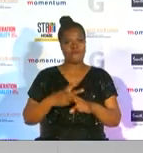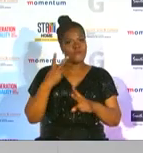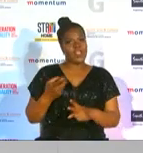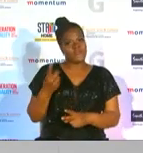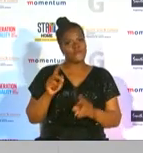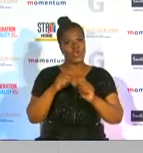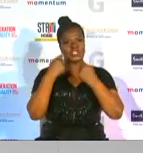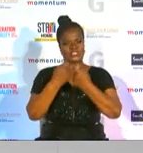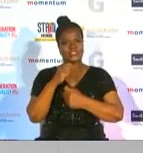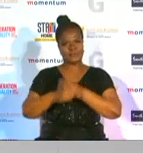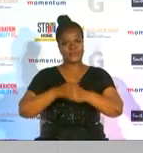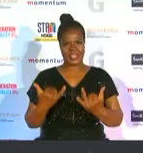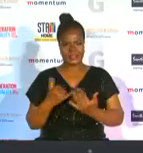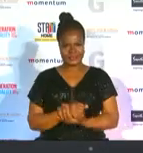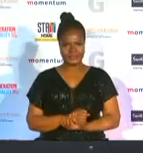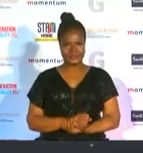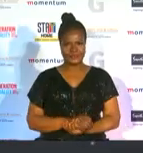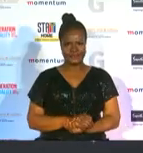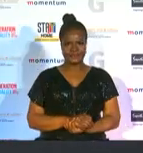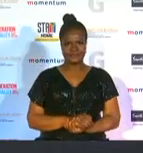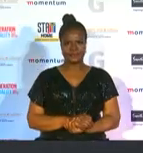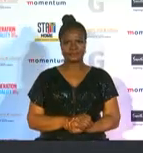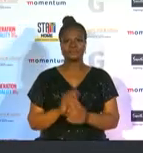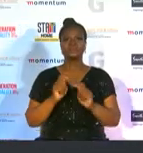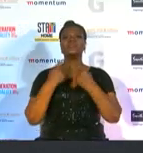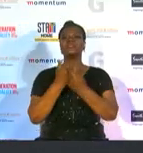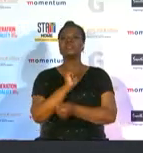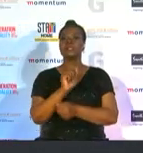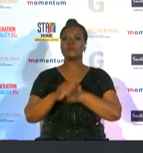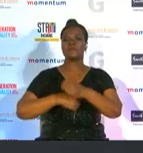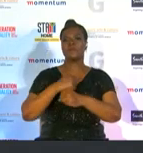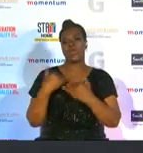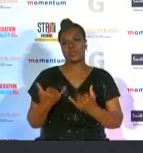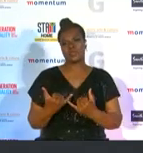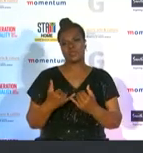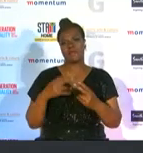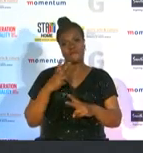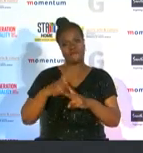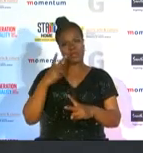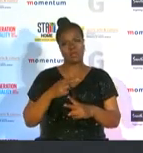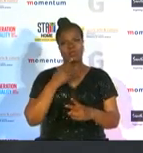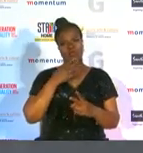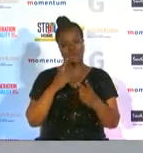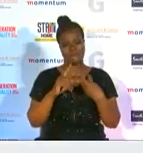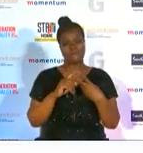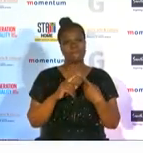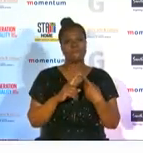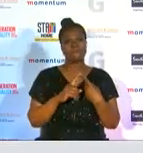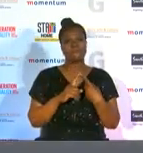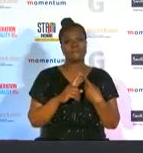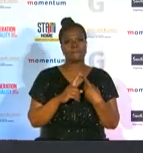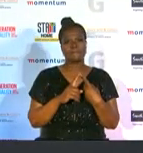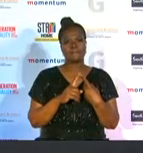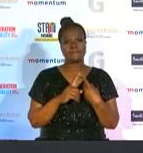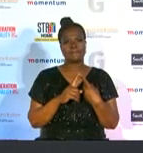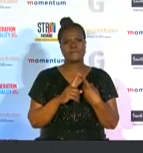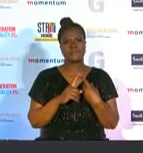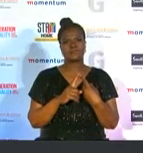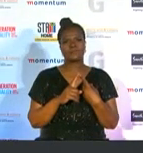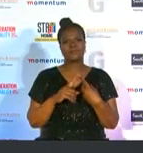team of the year for team of the year the finalists are